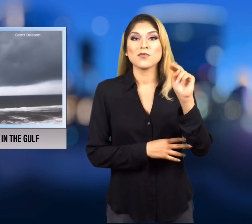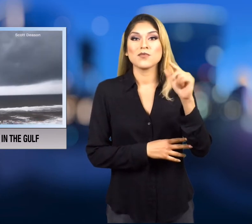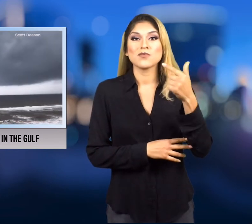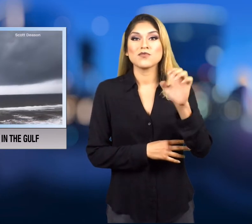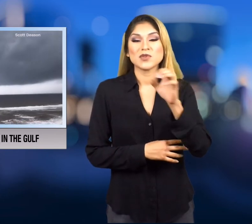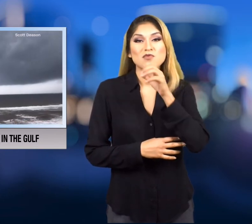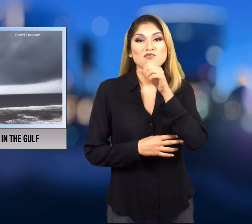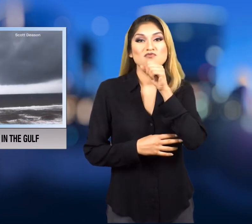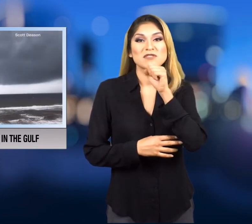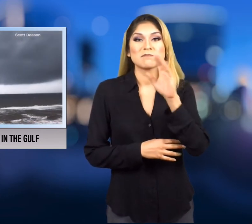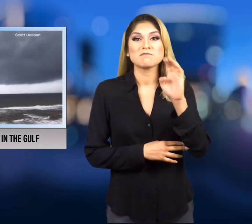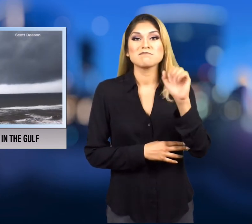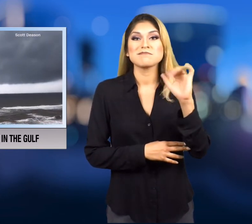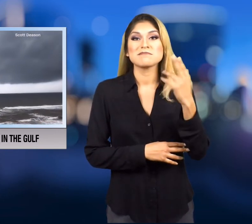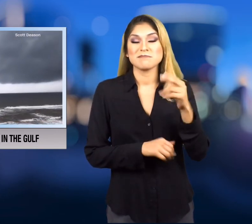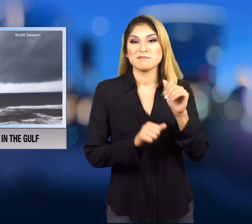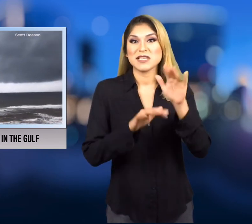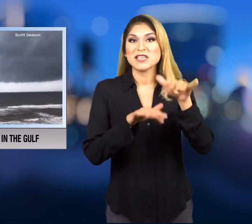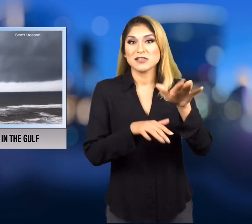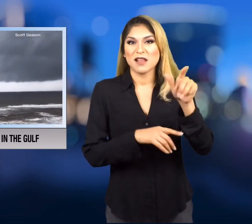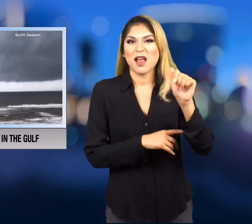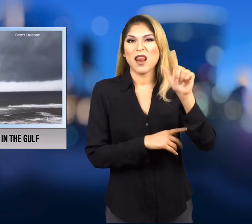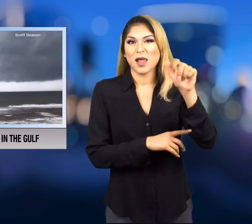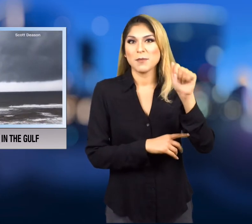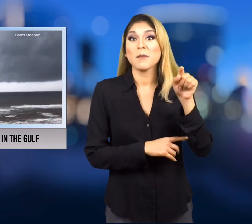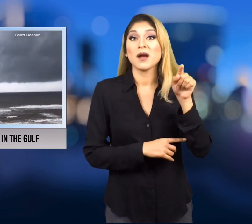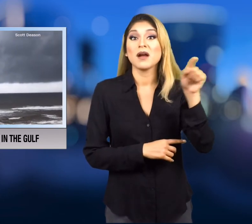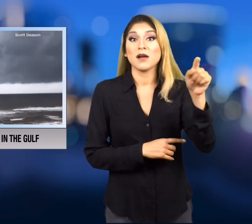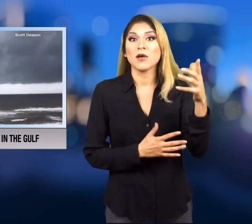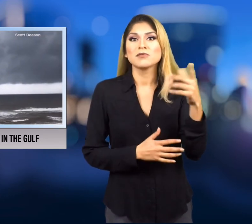Beach, Alabama